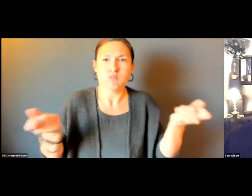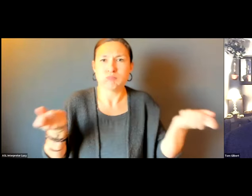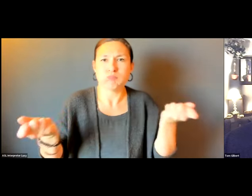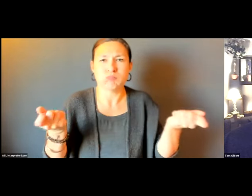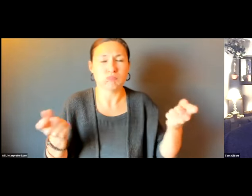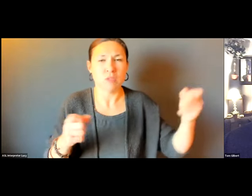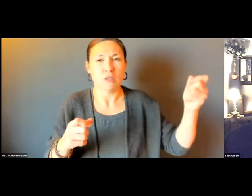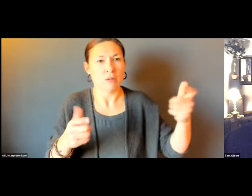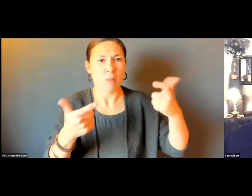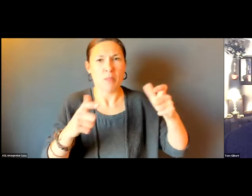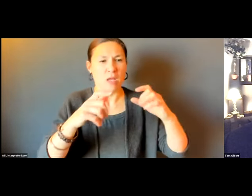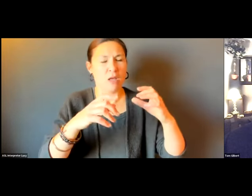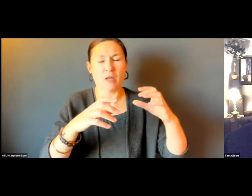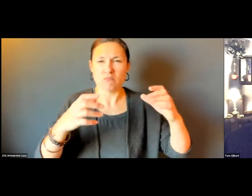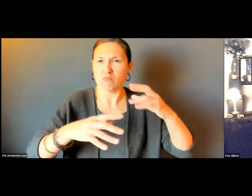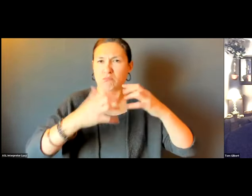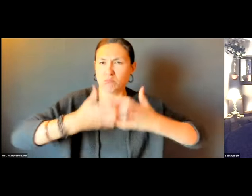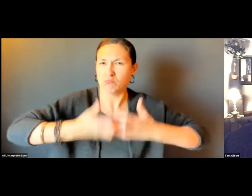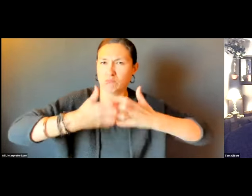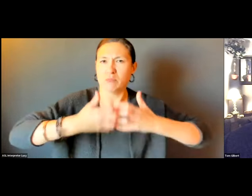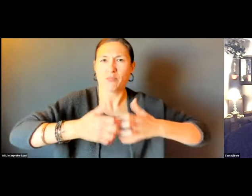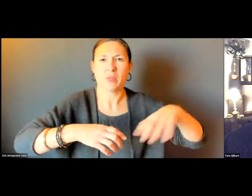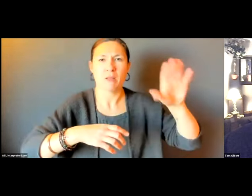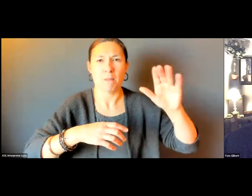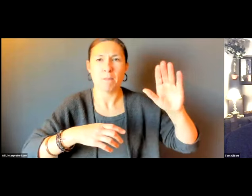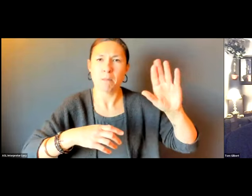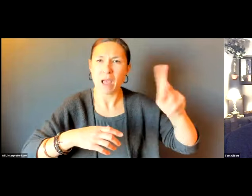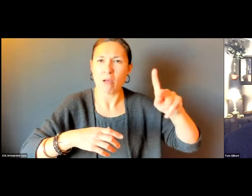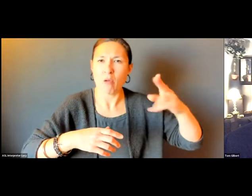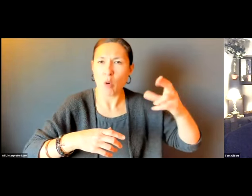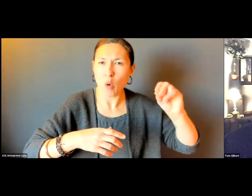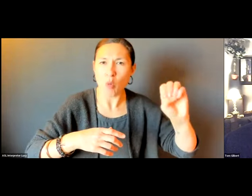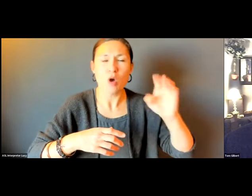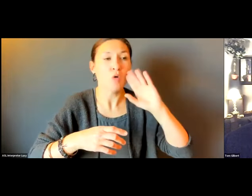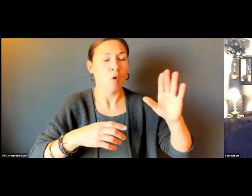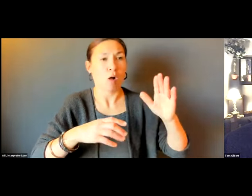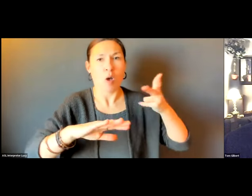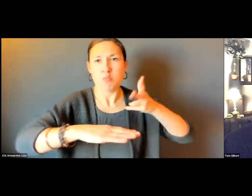PRACTICE IS TO HAVE A BACK HOE COME AROUND AND SCOOP THE WHOLE